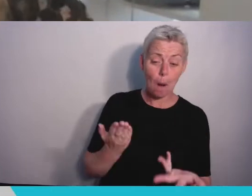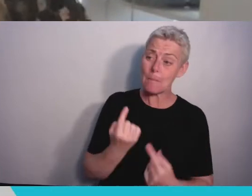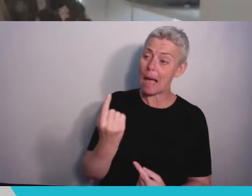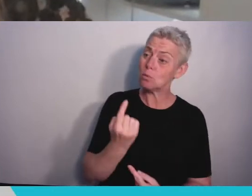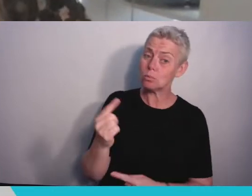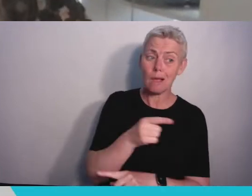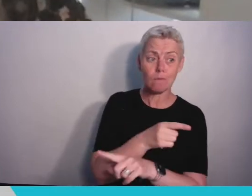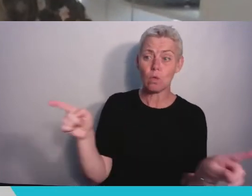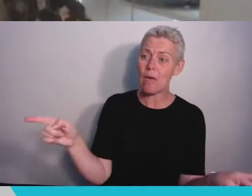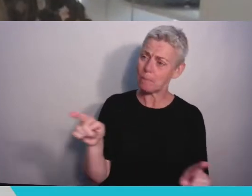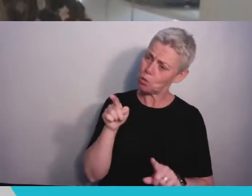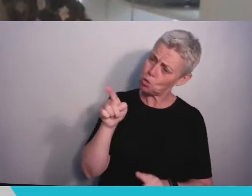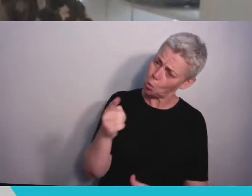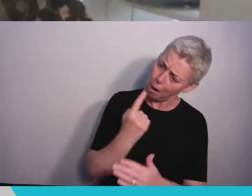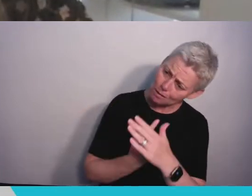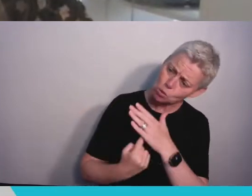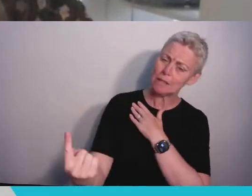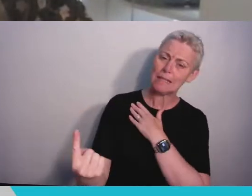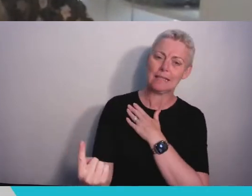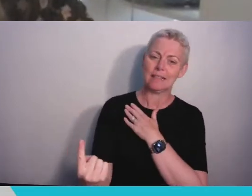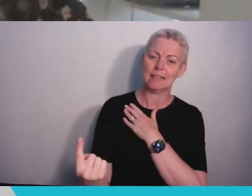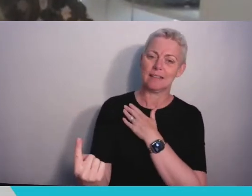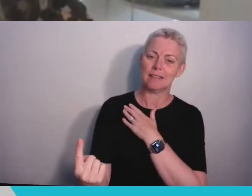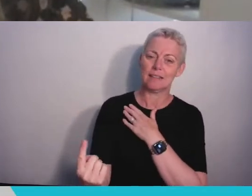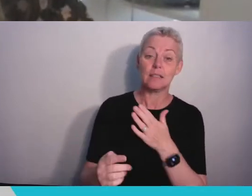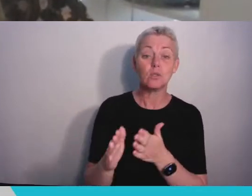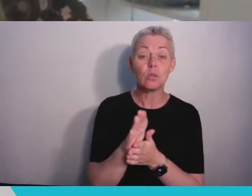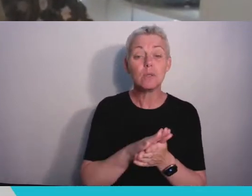So whether you have your next steps planned out or not, I hope you’re confident in the